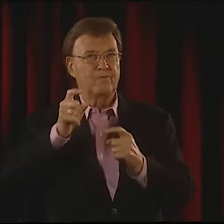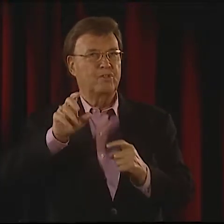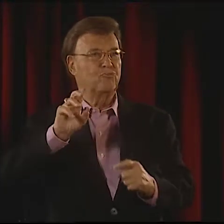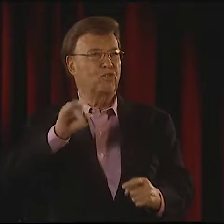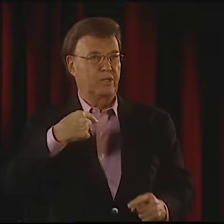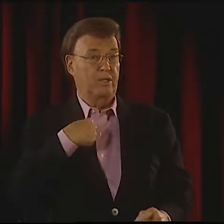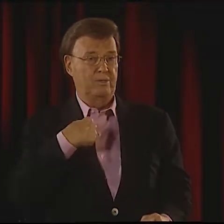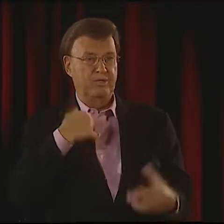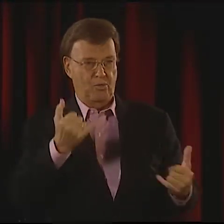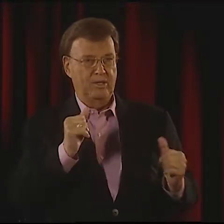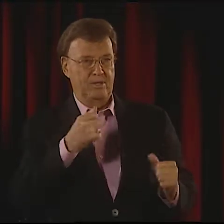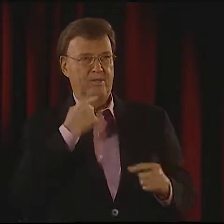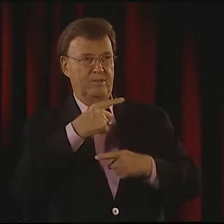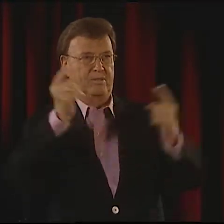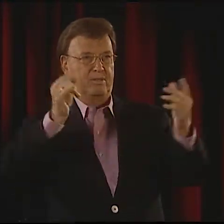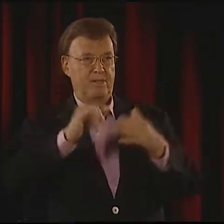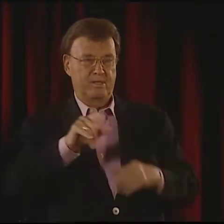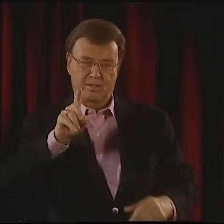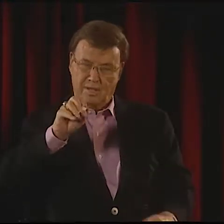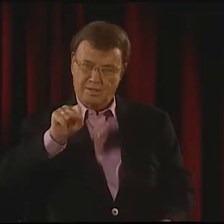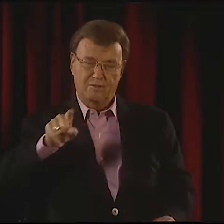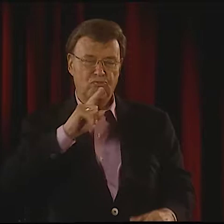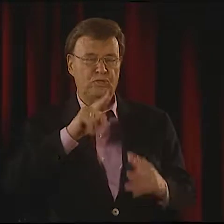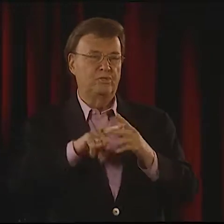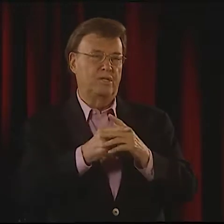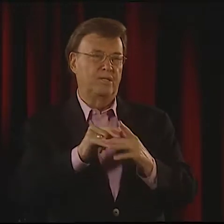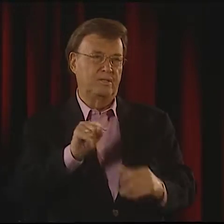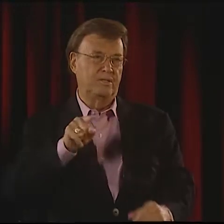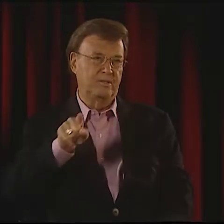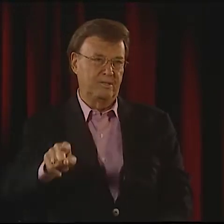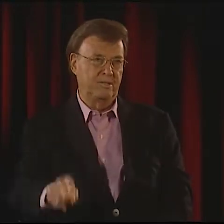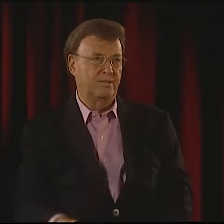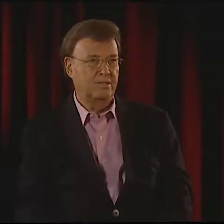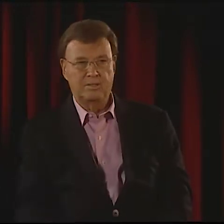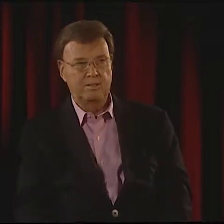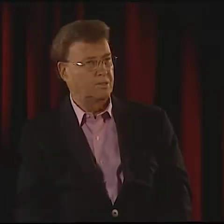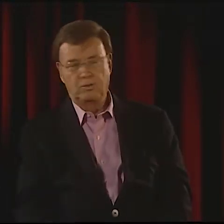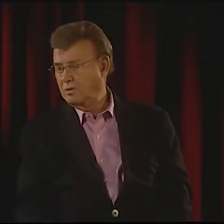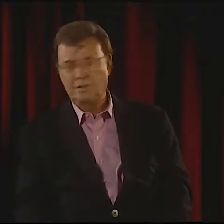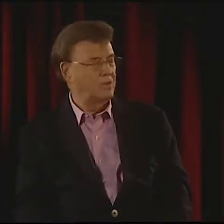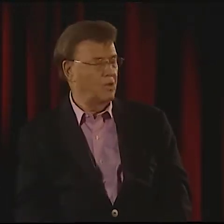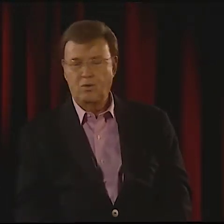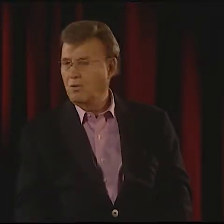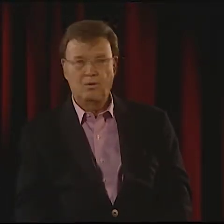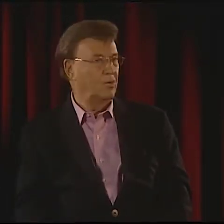SO I'M HERE TO TELL YOU THAT DOROTHY MILES IS THE ONE WHO STARTED THAT. NO. NO, NO, NO.